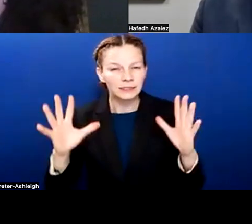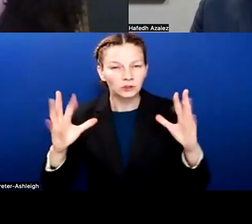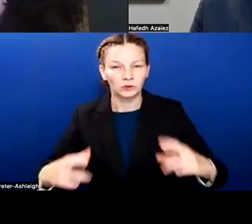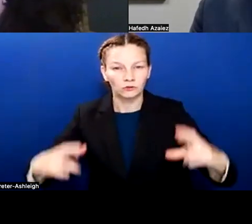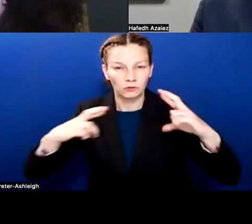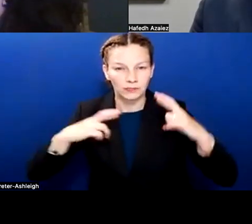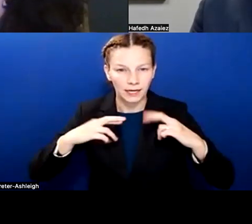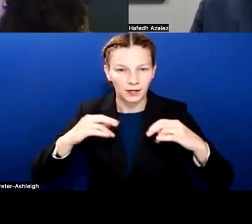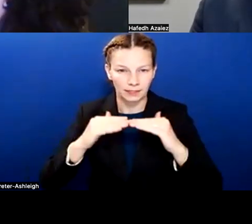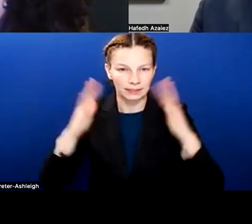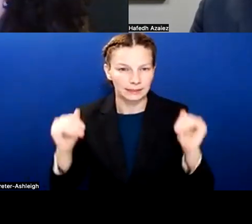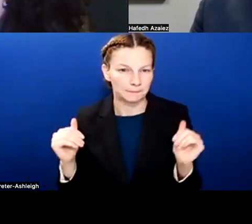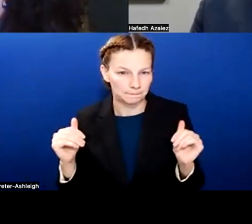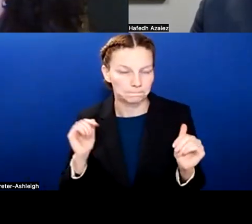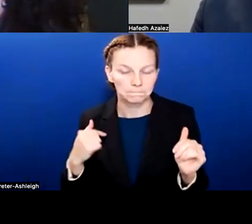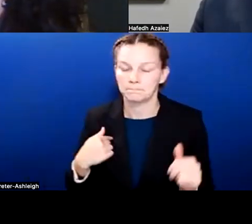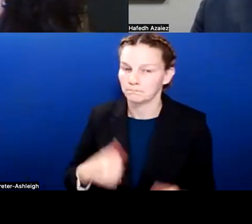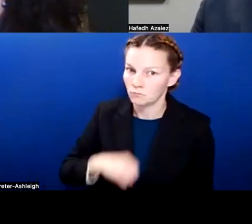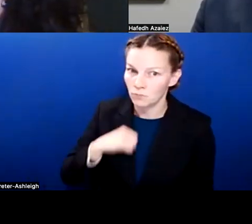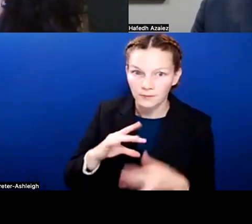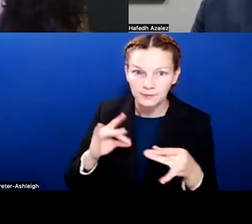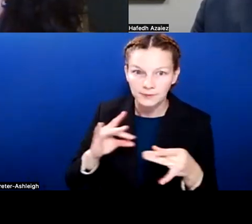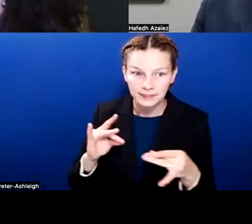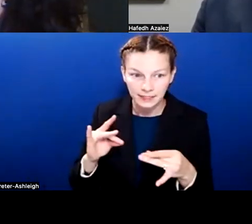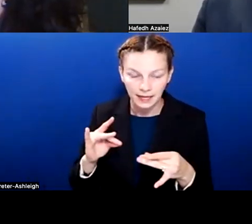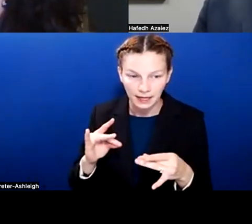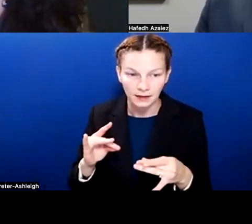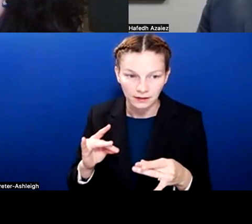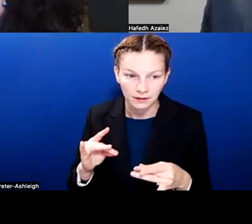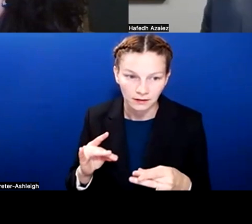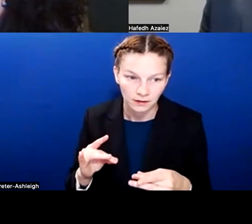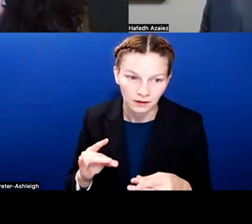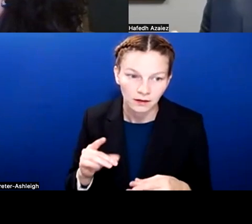I'm proud to say that our board approved almost $9.5 million retention